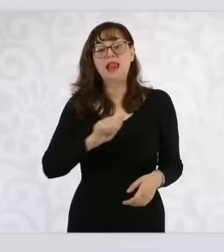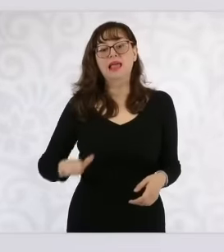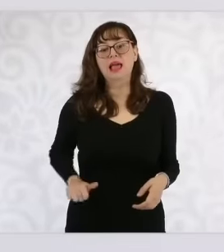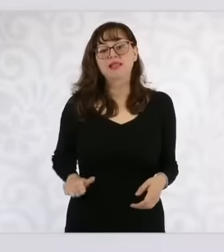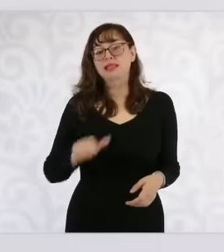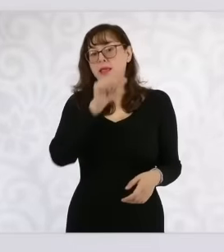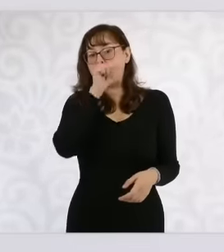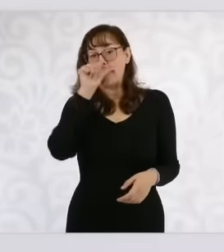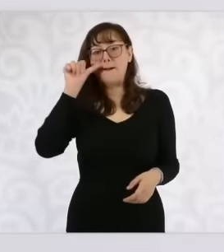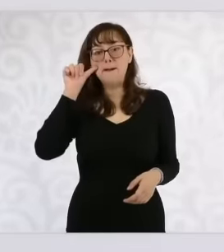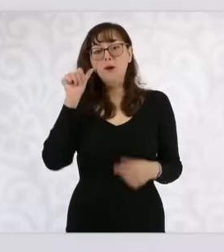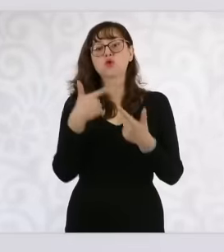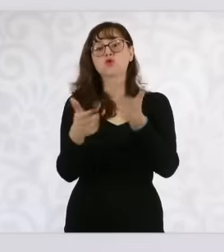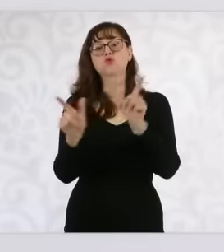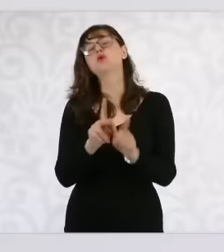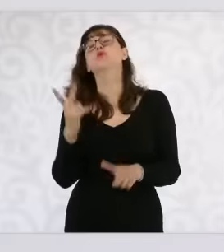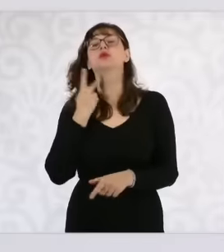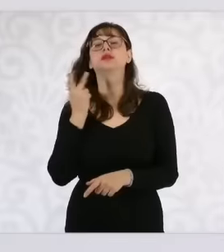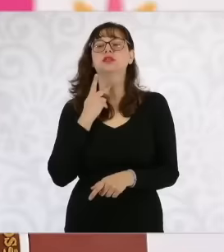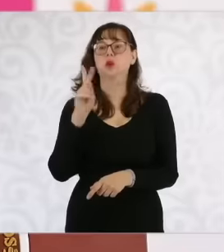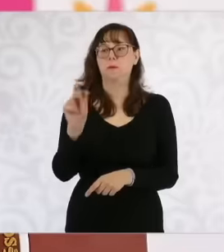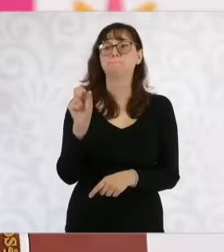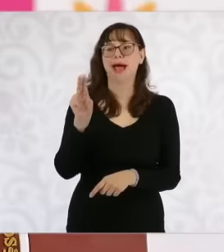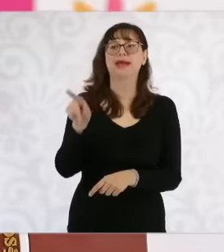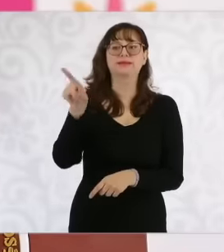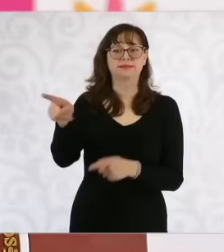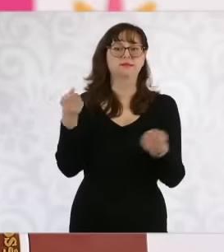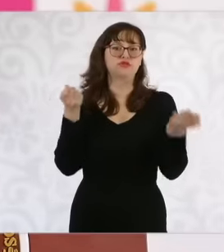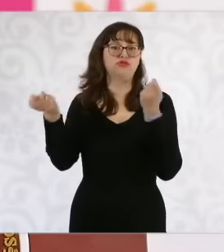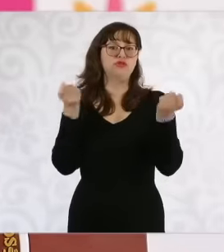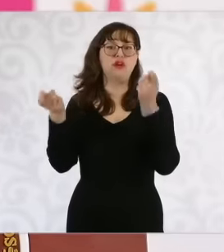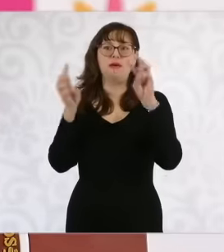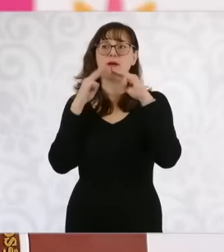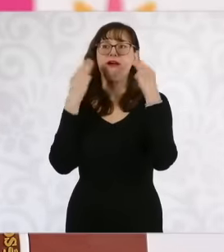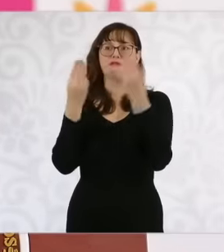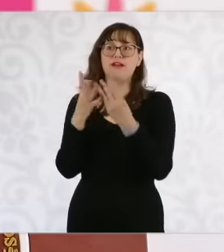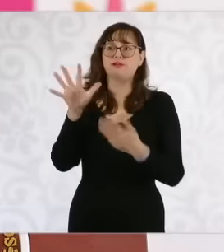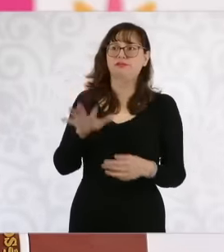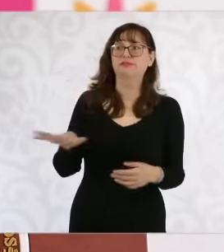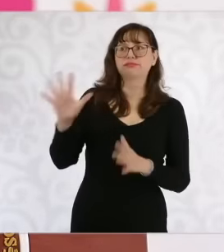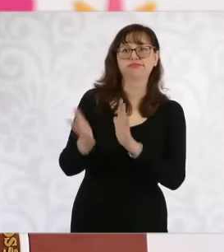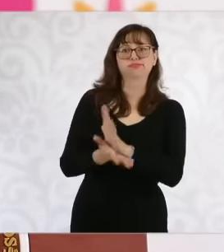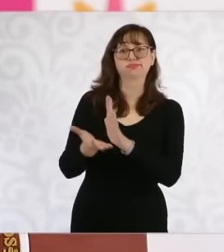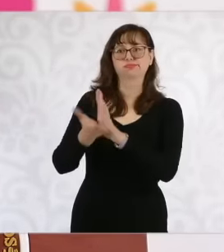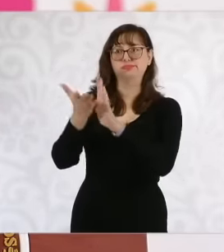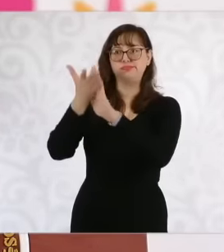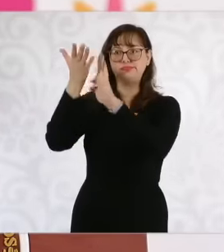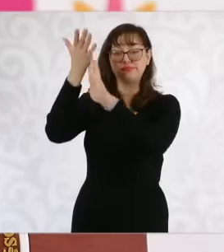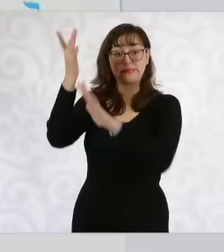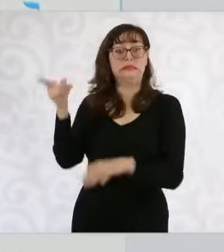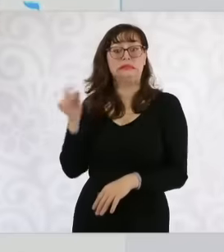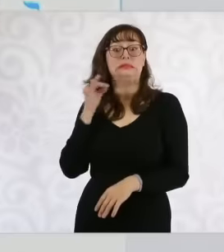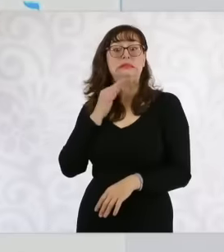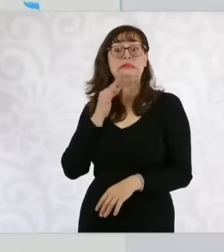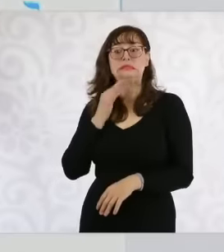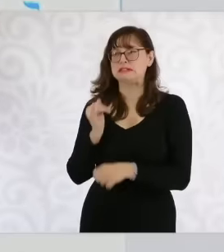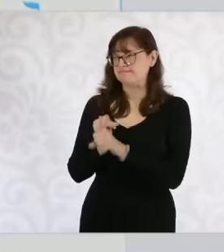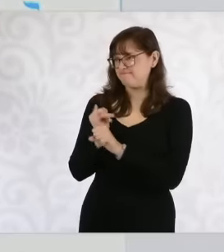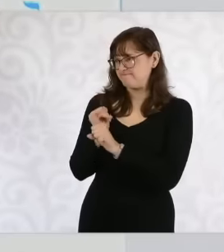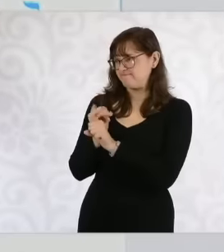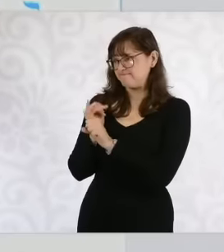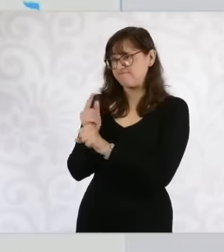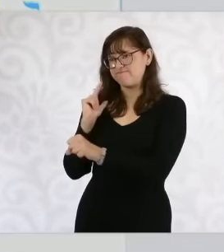of the Acción party National eh And she made a very strong defense of this process and at the same